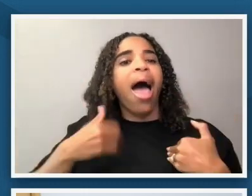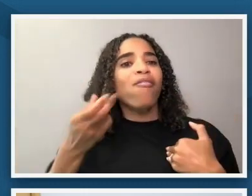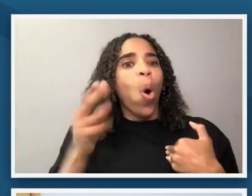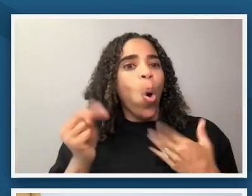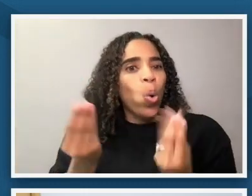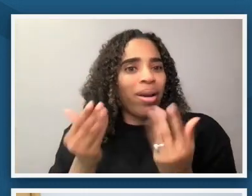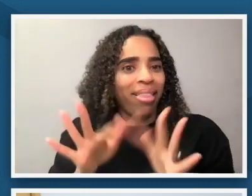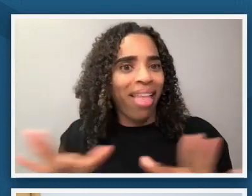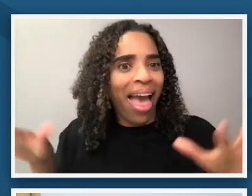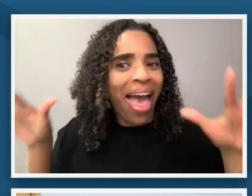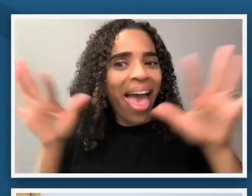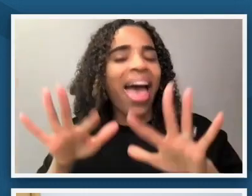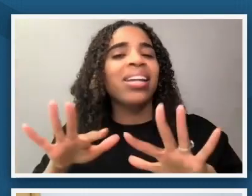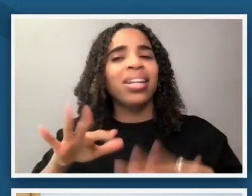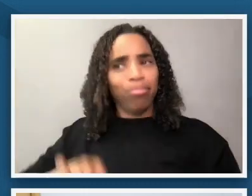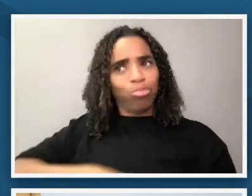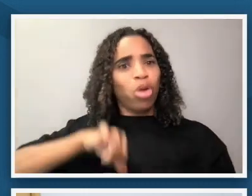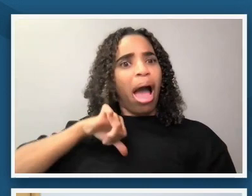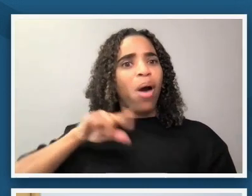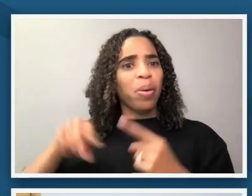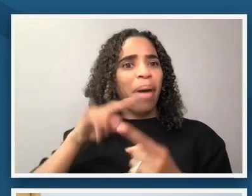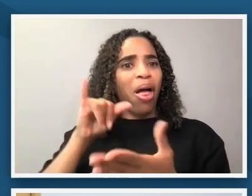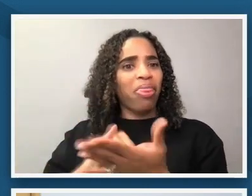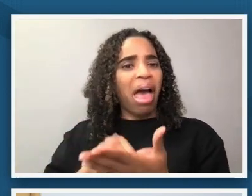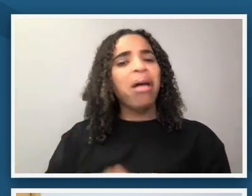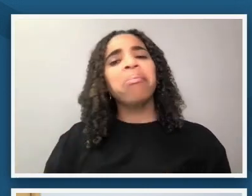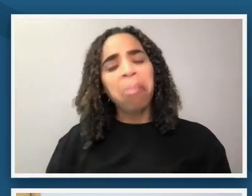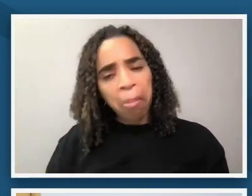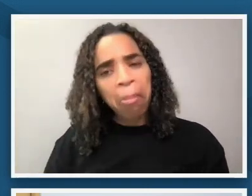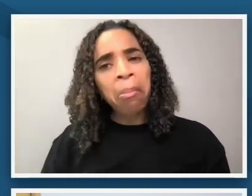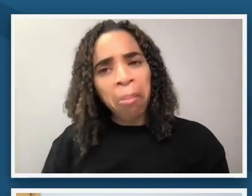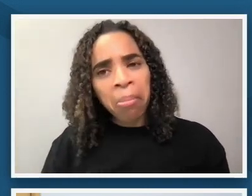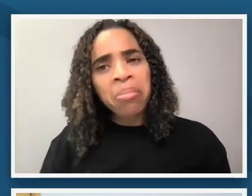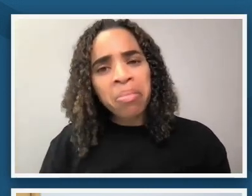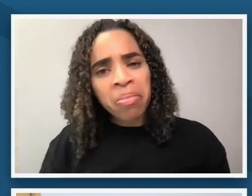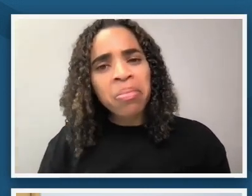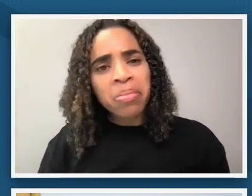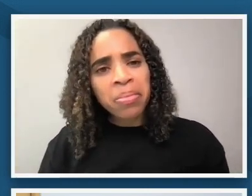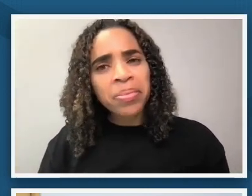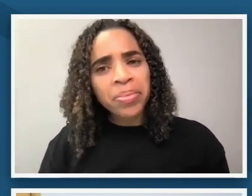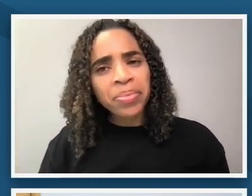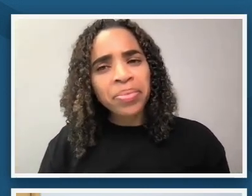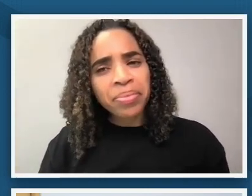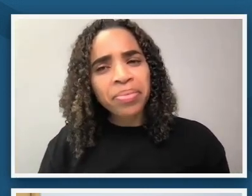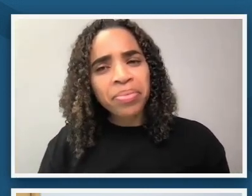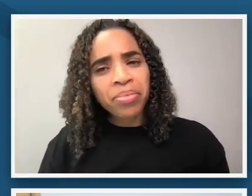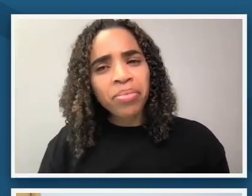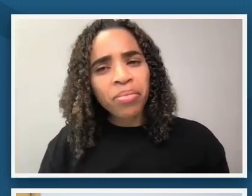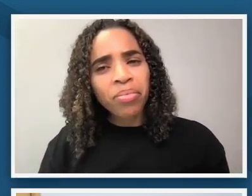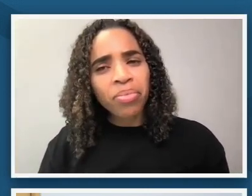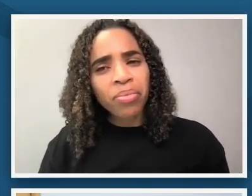and those are things that really stand out to me about what